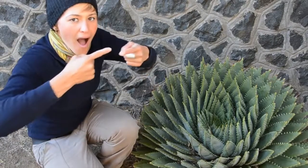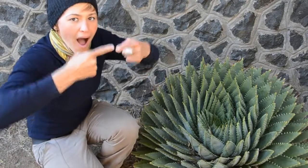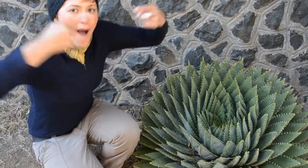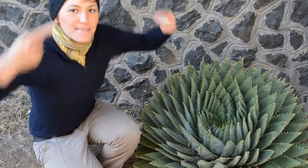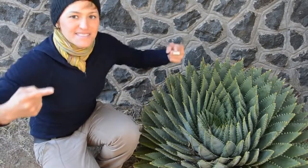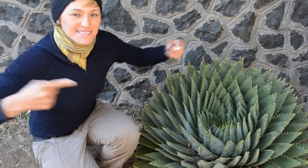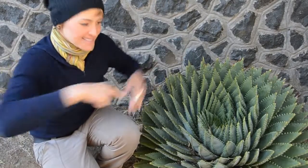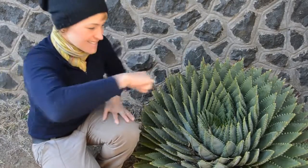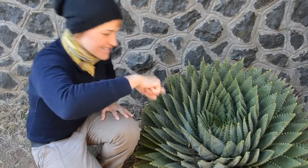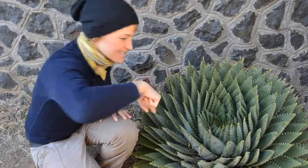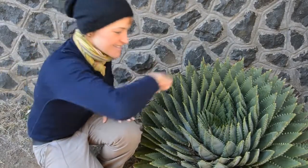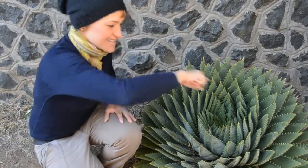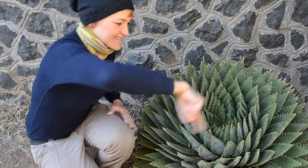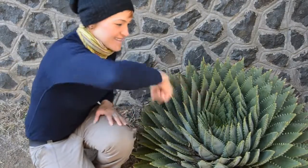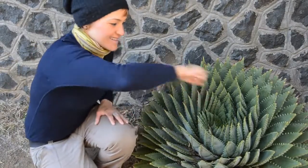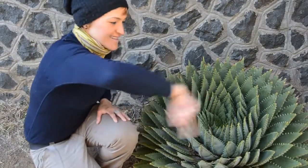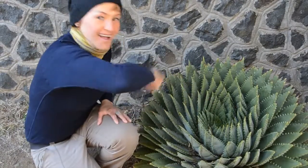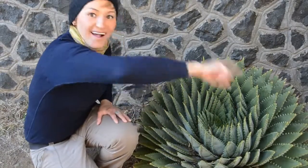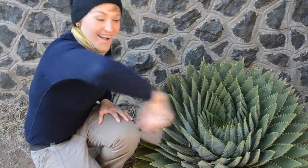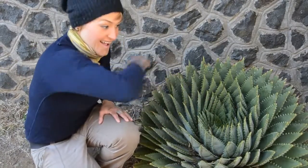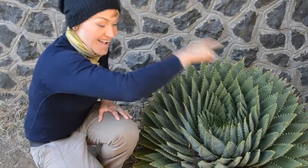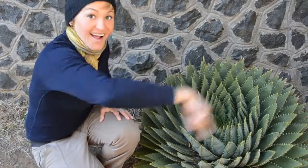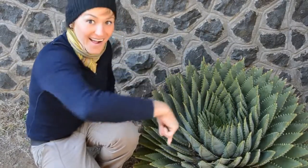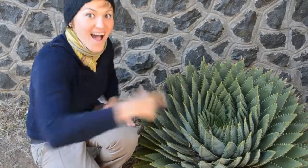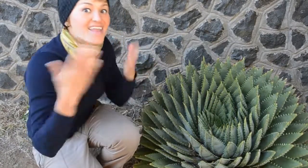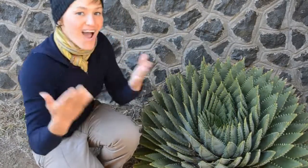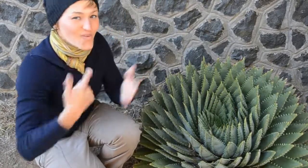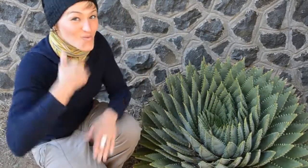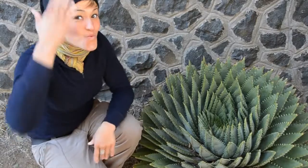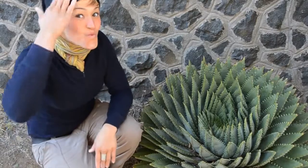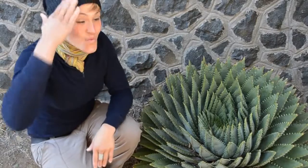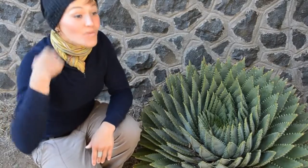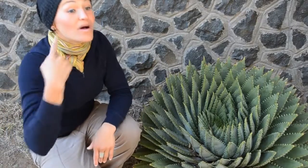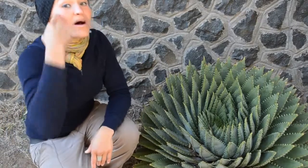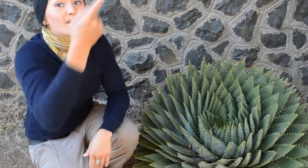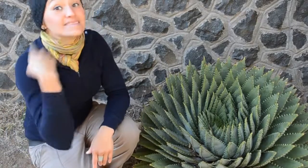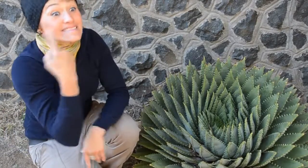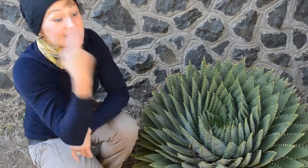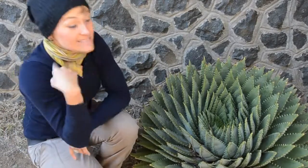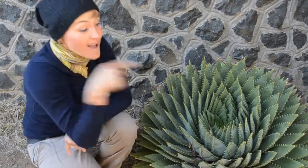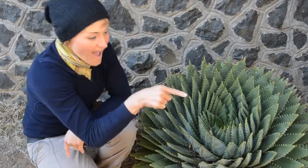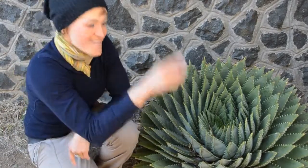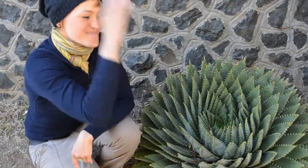The male plant is the opposite with a clockwise spiral pattern. Now that is an interesting fact to know.